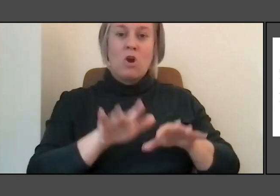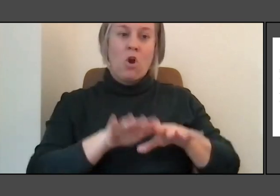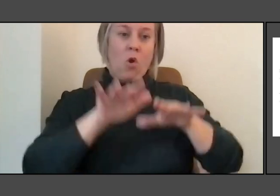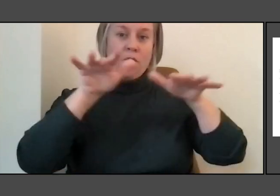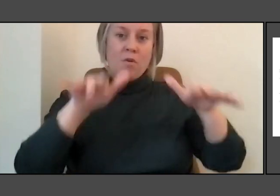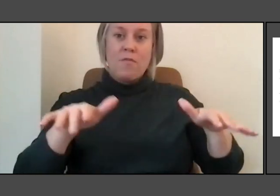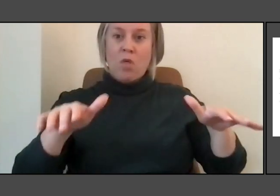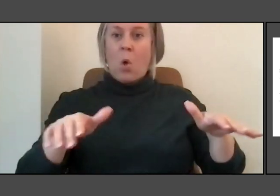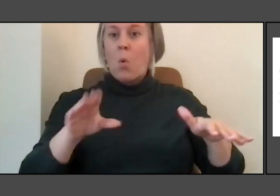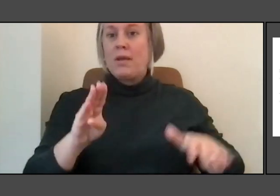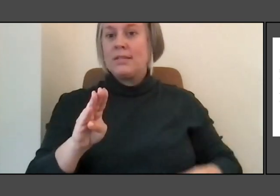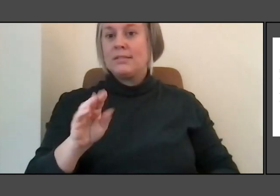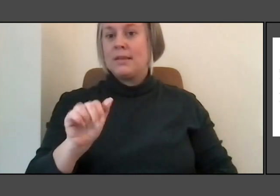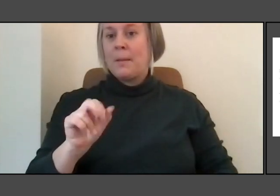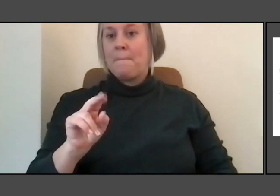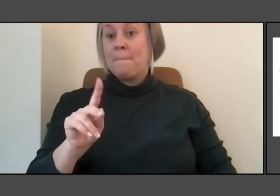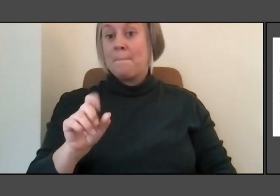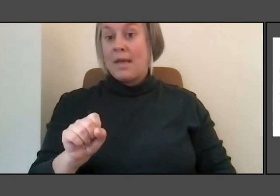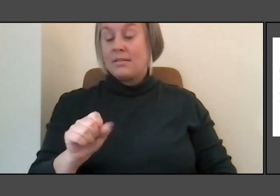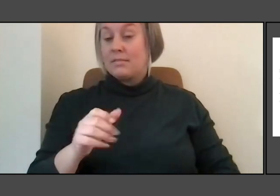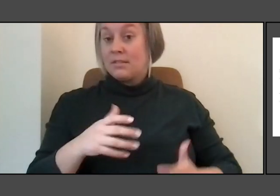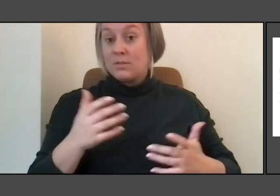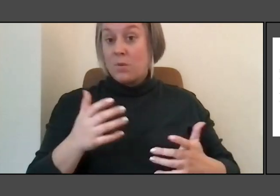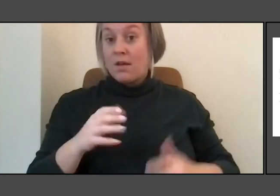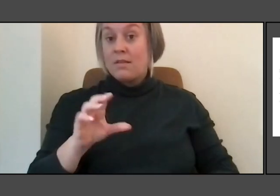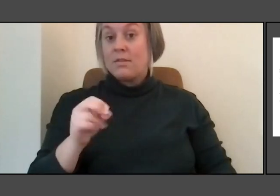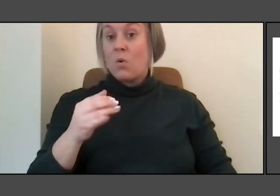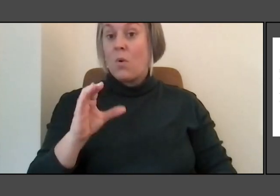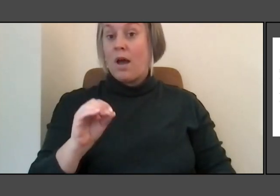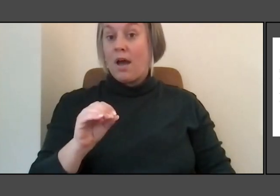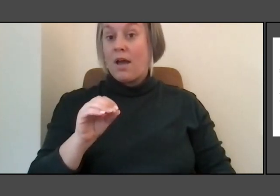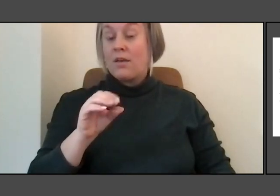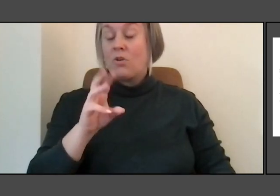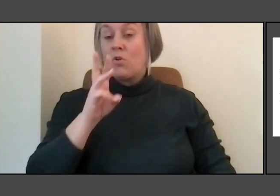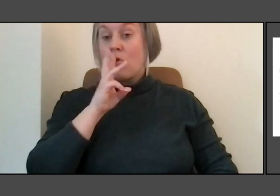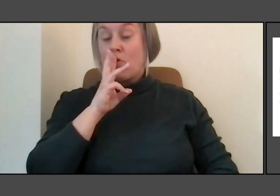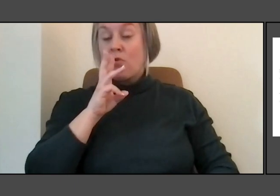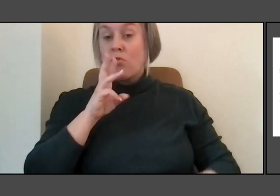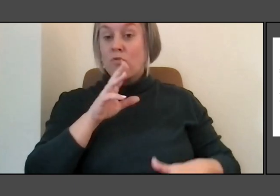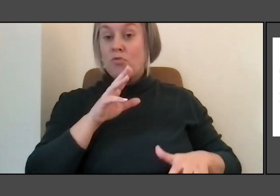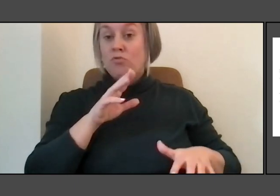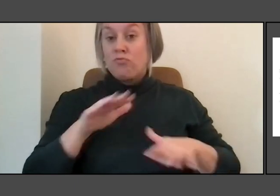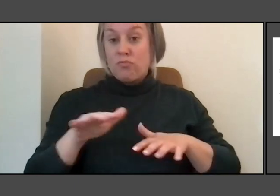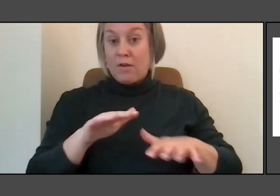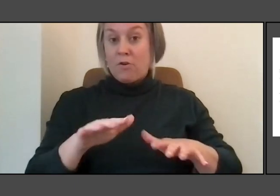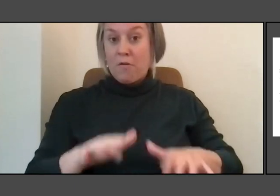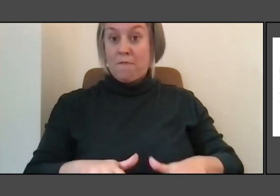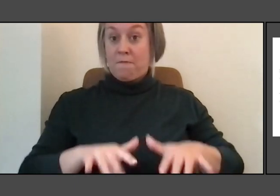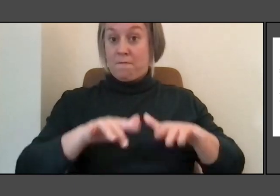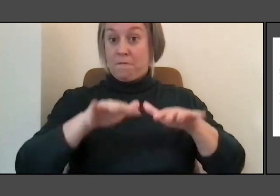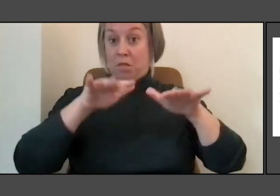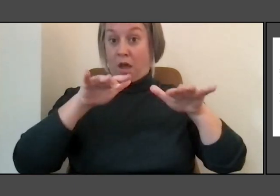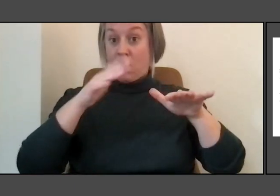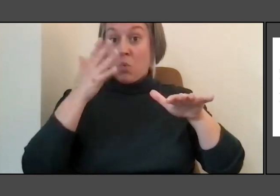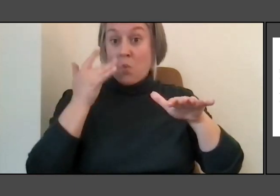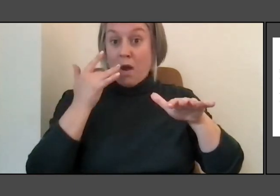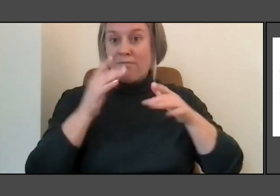as it begins to flood because of climate change. So on the right hand side, what's on the wall is the stream.